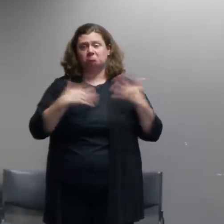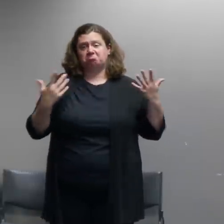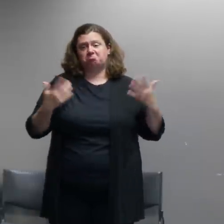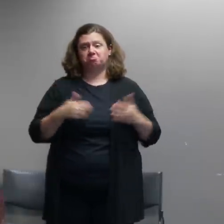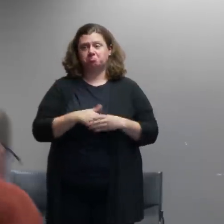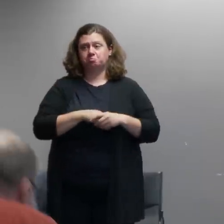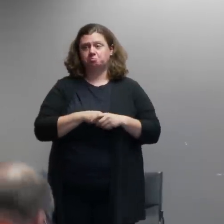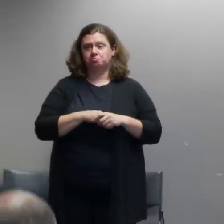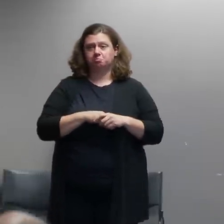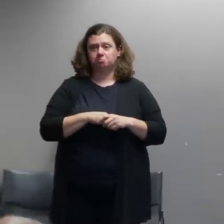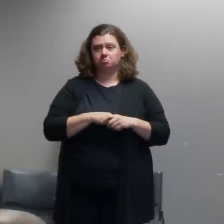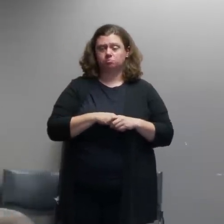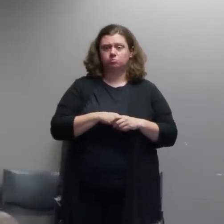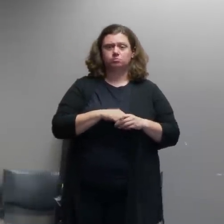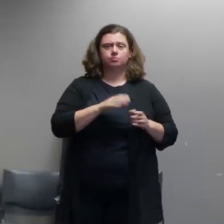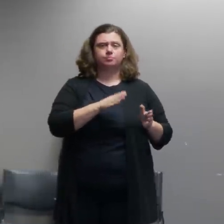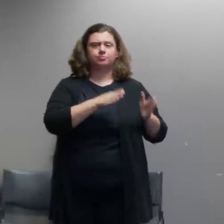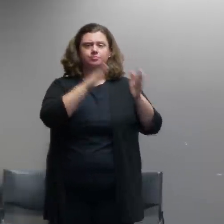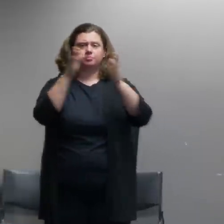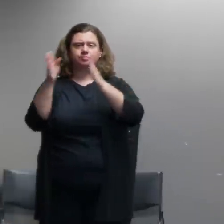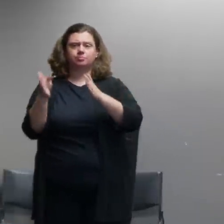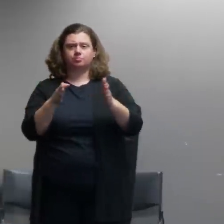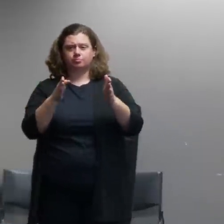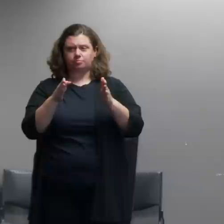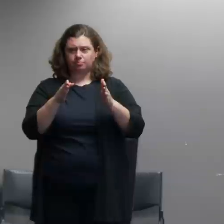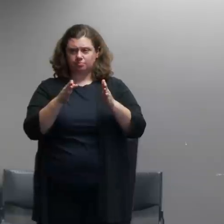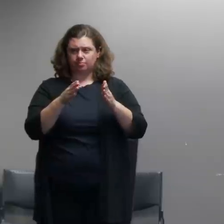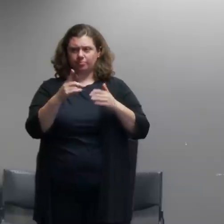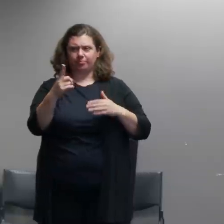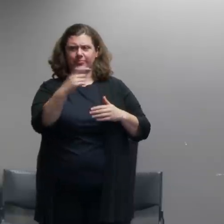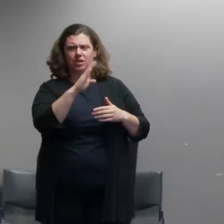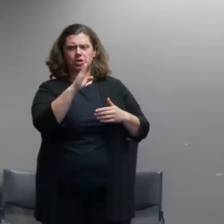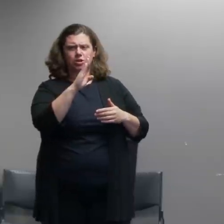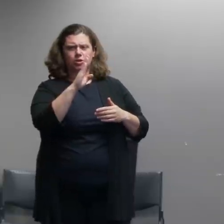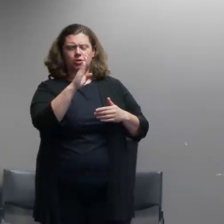hi clara shadow with kvue news you've mentioned the various ways that officers